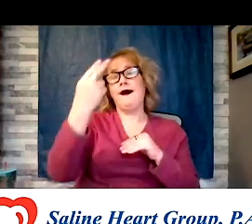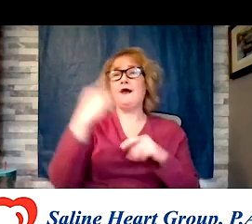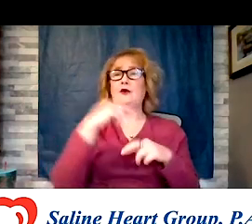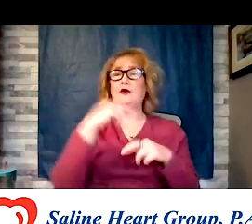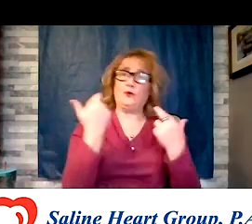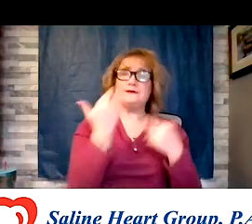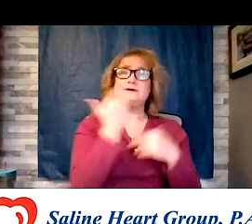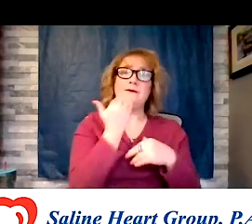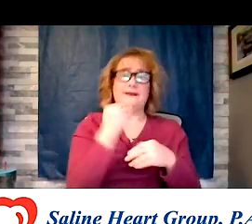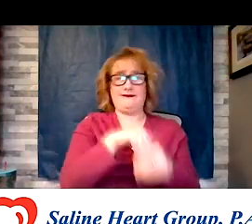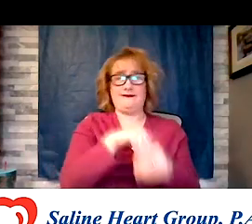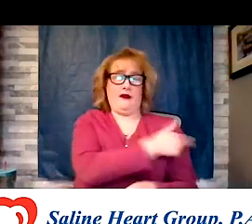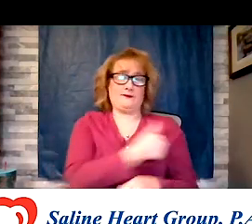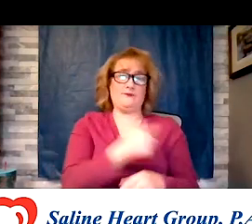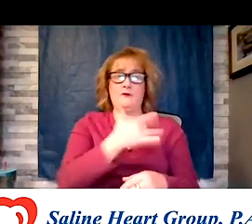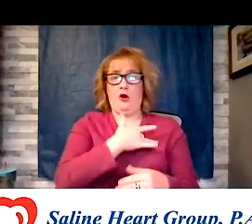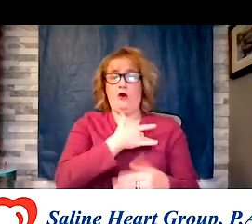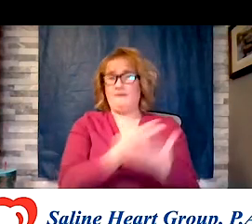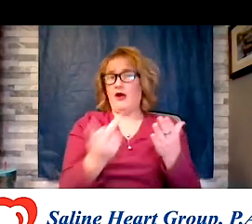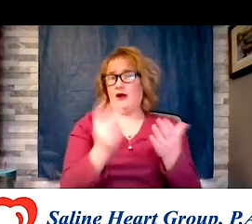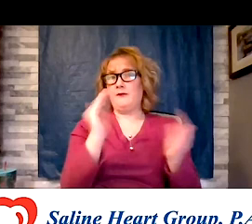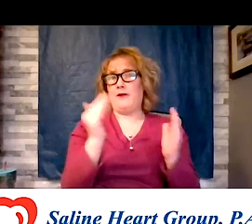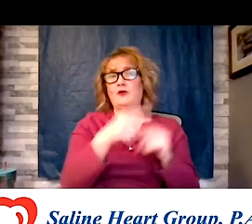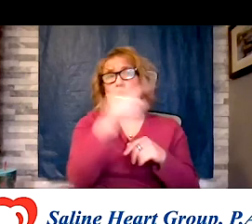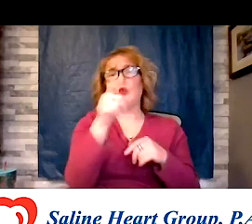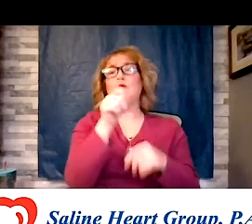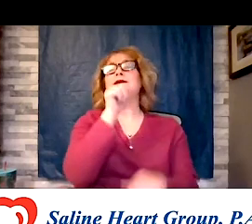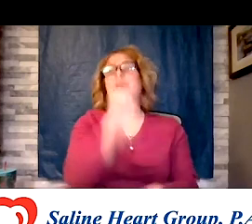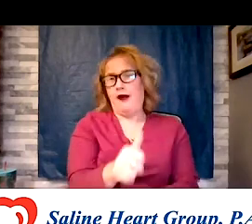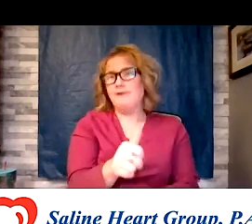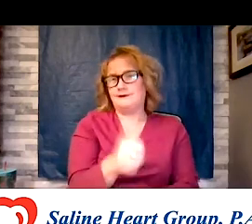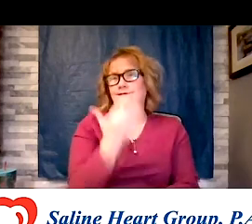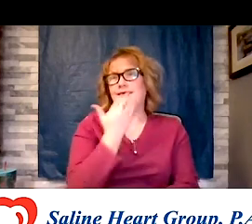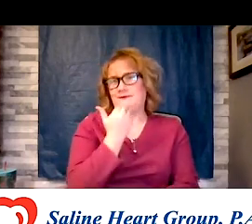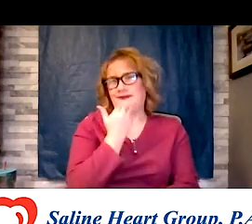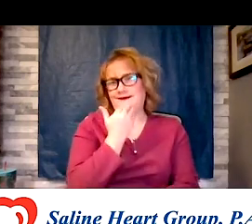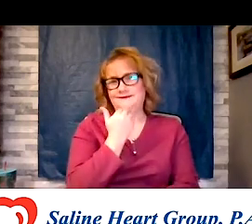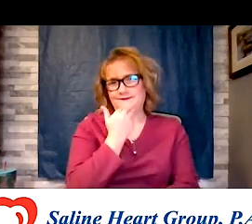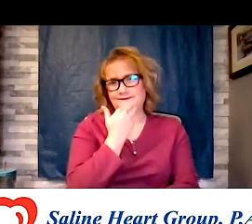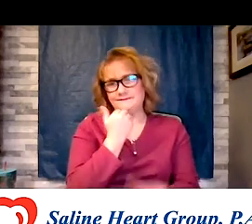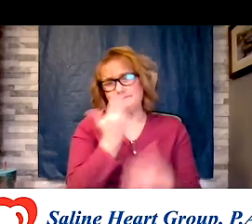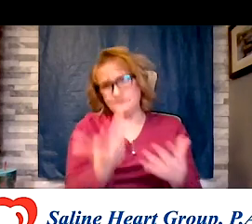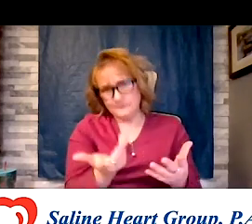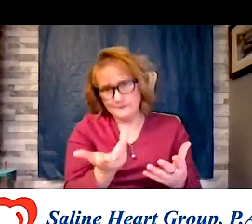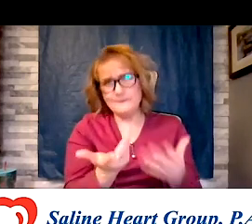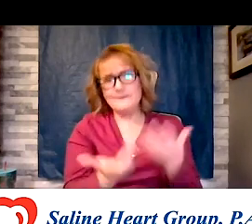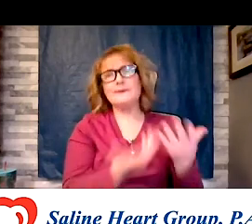compared to those without diabetes. So that if you end up in the hospital with heart